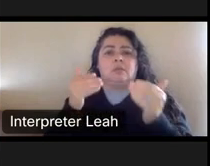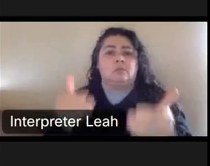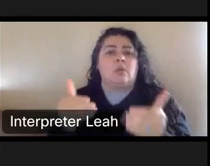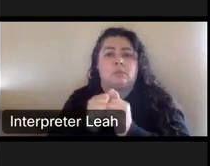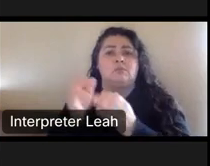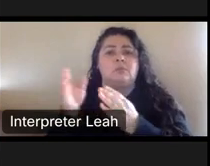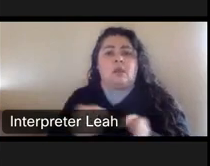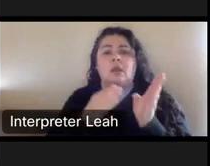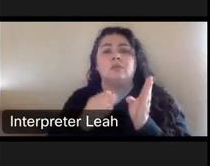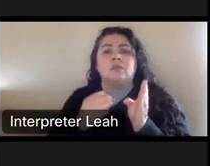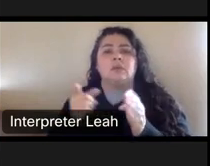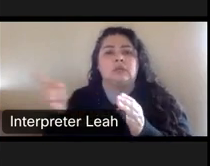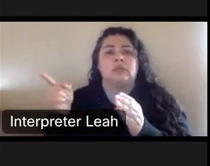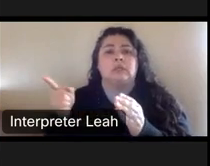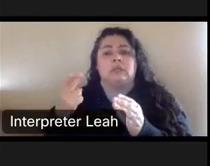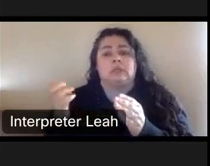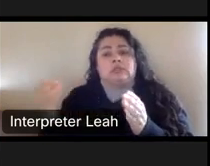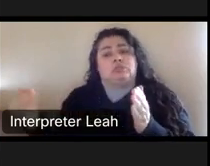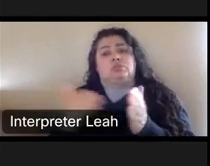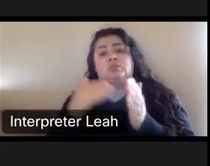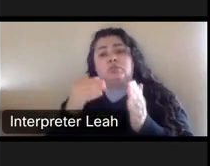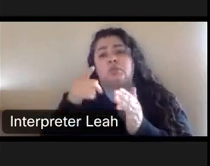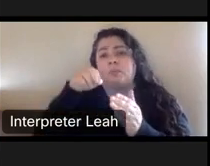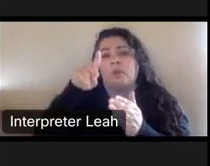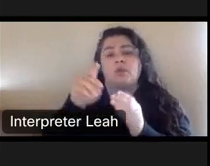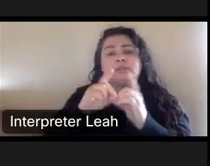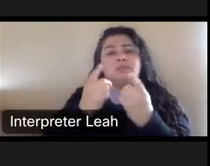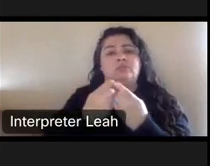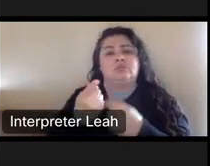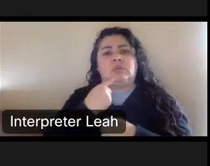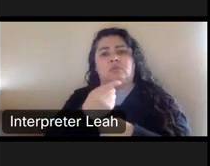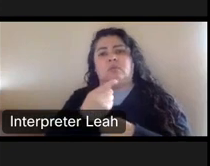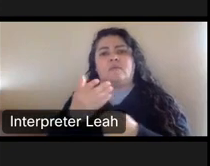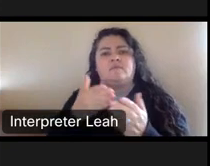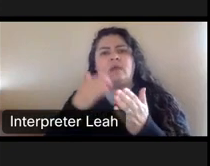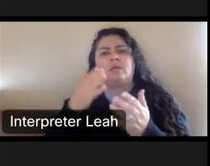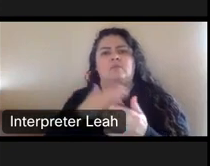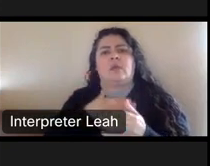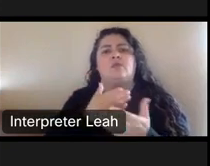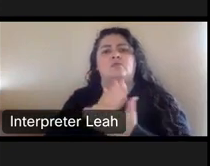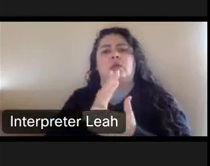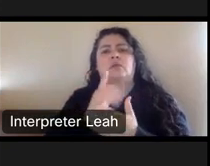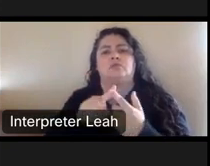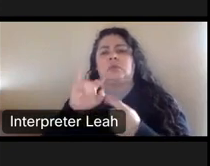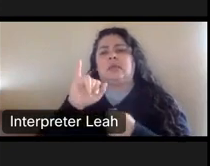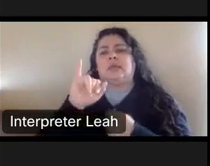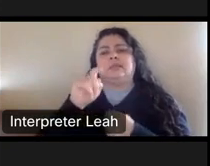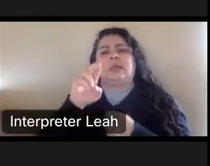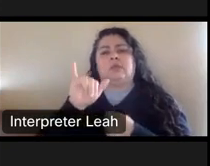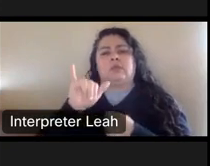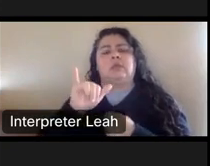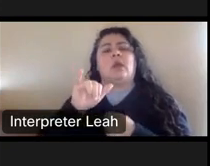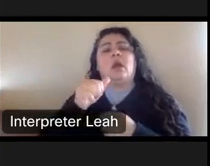So, he sued the park district claiming that they had violated his right to integrity, or of integrity under the visual artist.